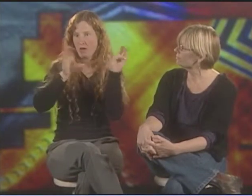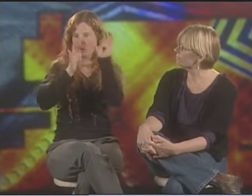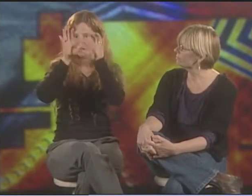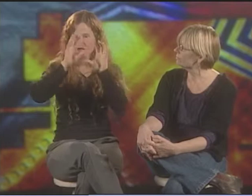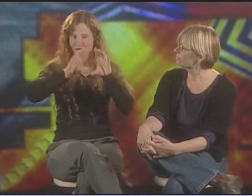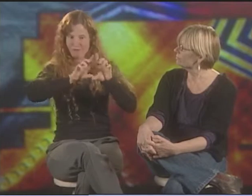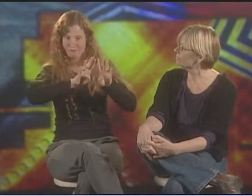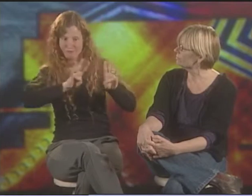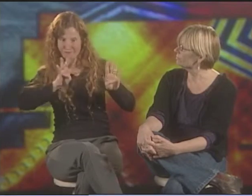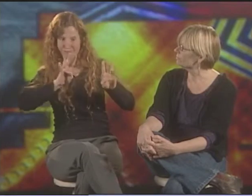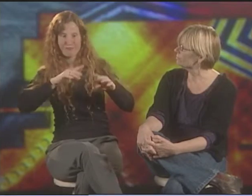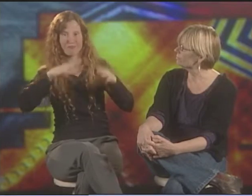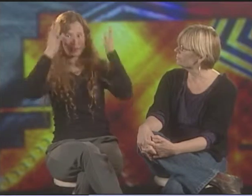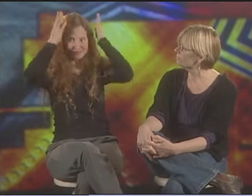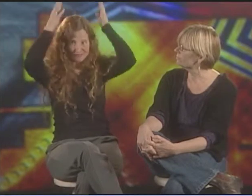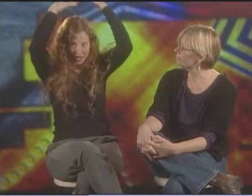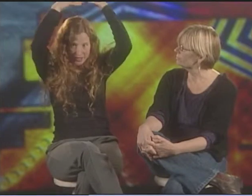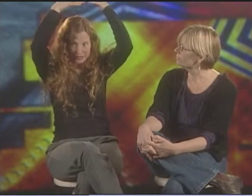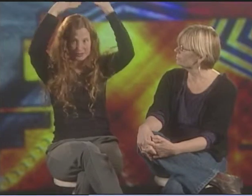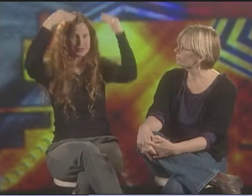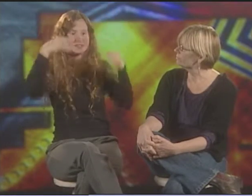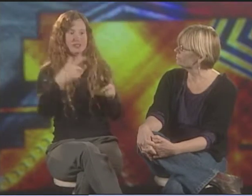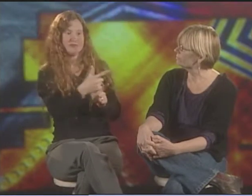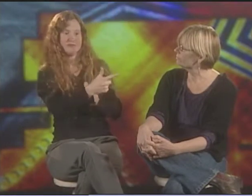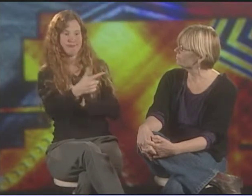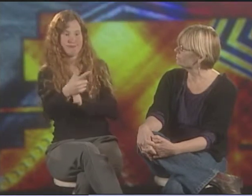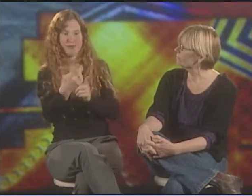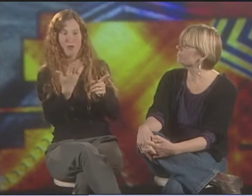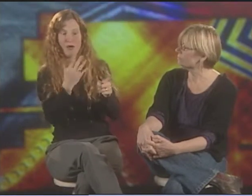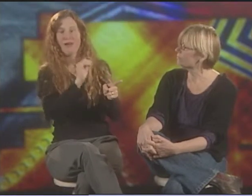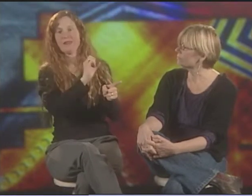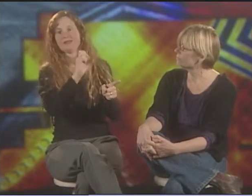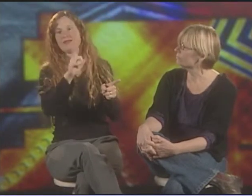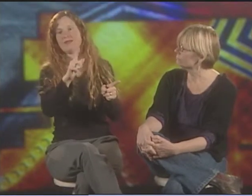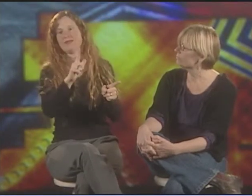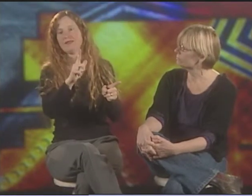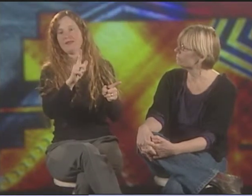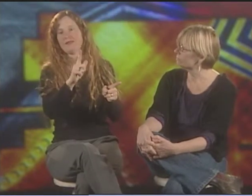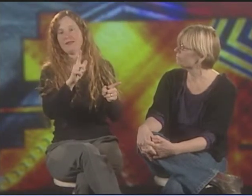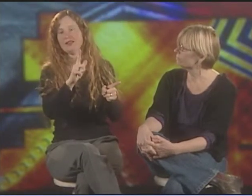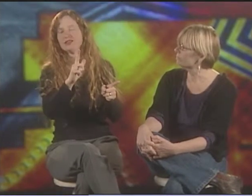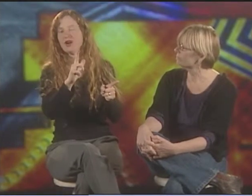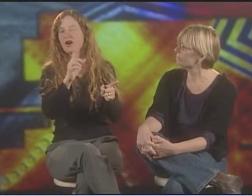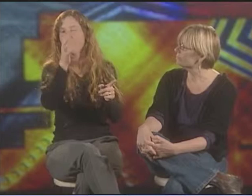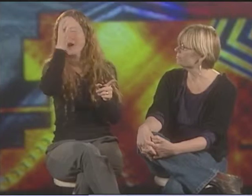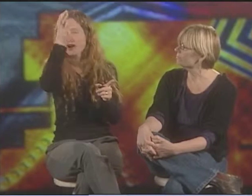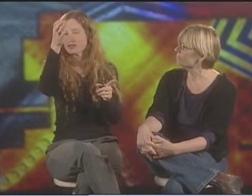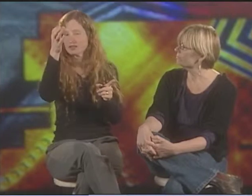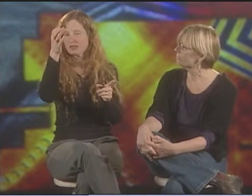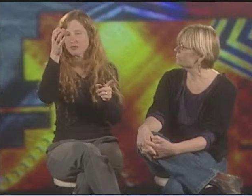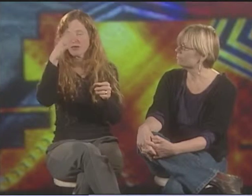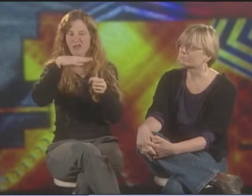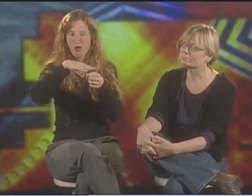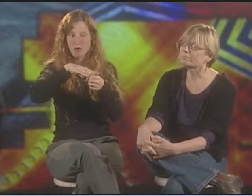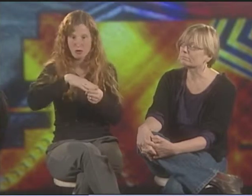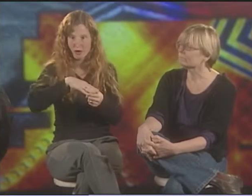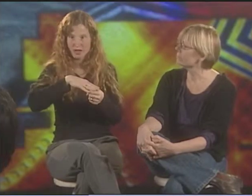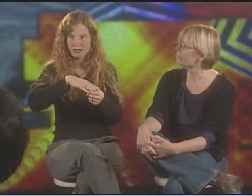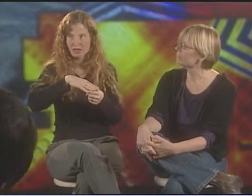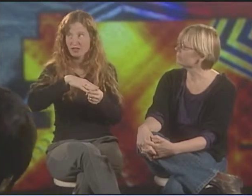IT'S COMPOSED, THIS NEWER PAINTING, THE SAME WAY THE OLDER ONE WAS. WHERE THE PEOPLE WHO ARE BEING KILLED WERE STANDING,